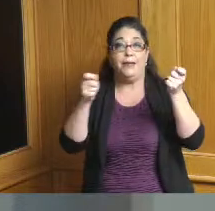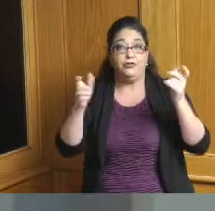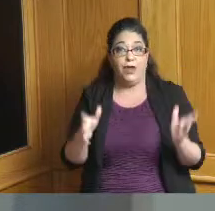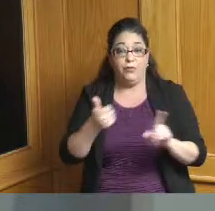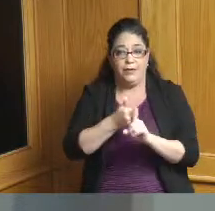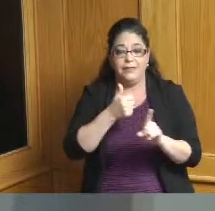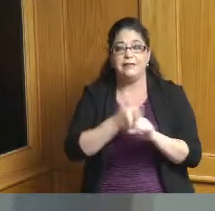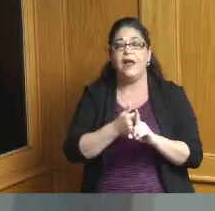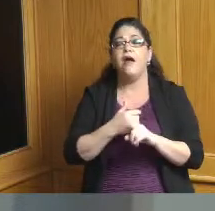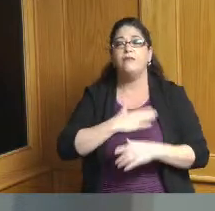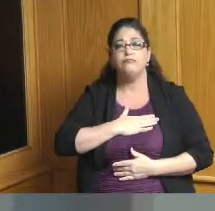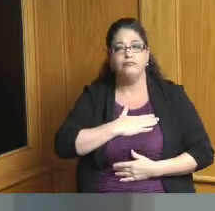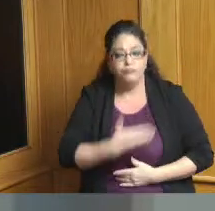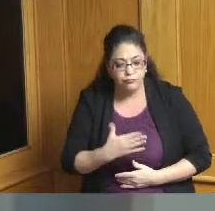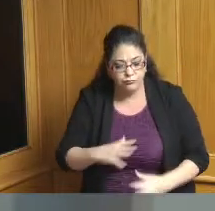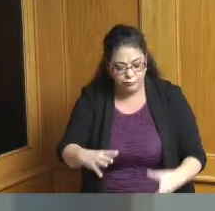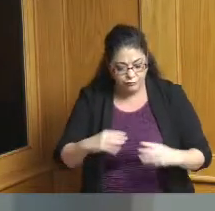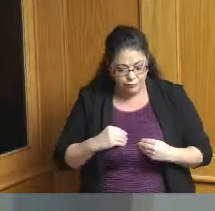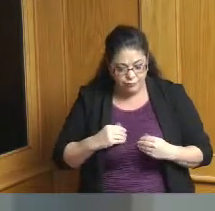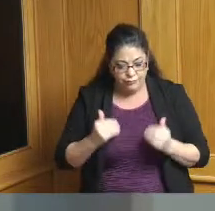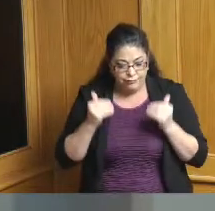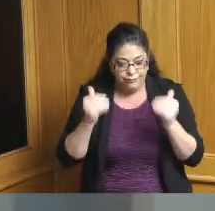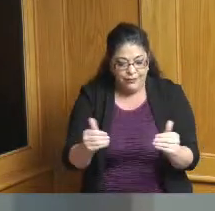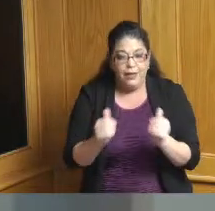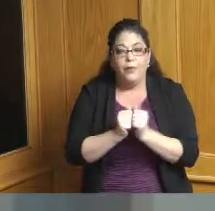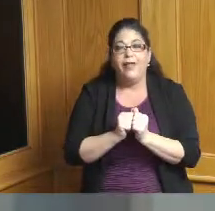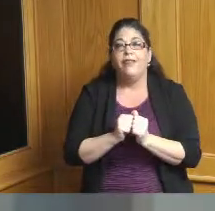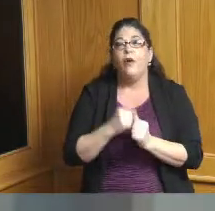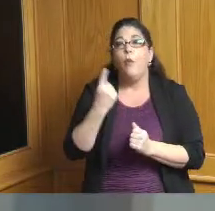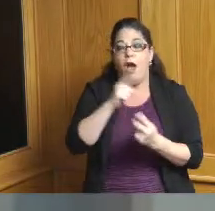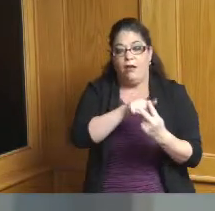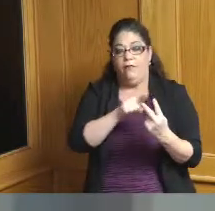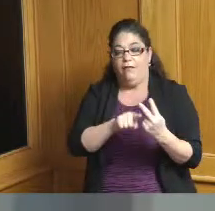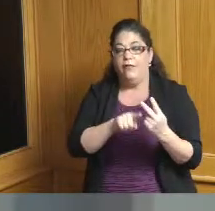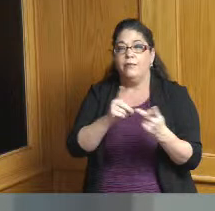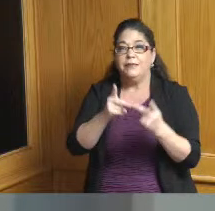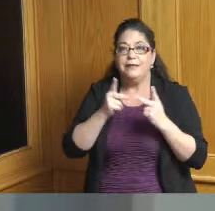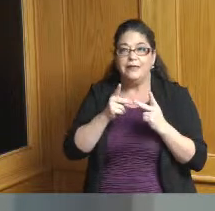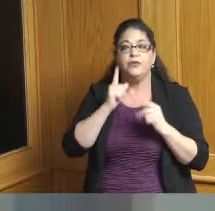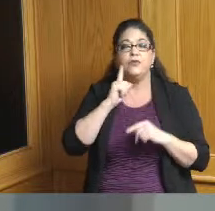willingness to accept reappointment as one of the two board of County Commissioners representatives